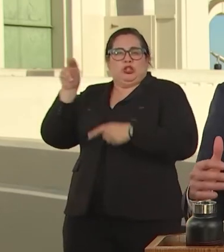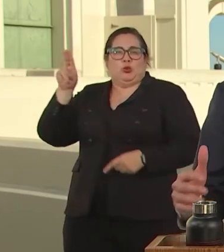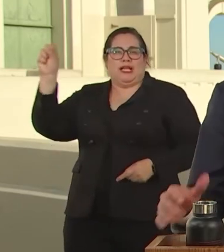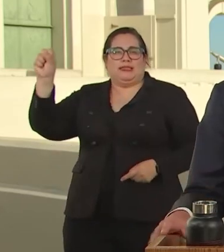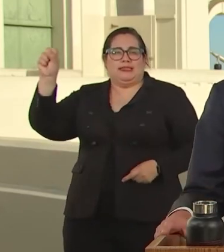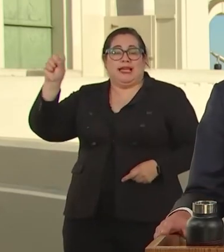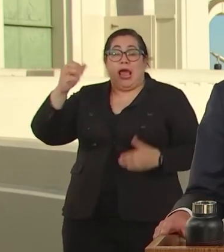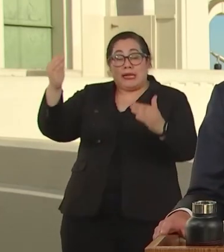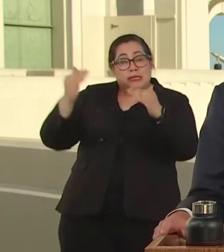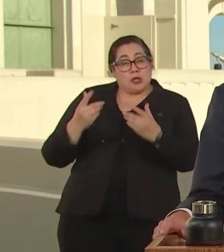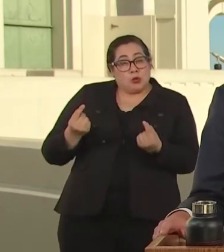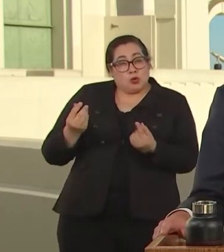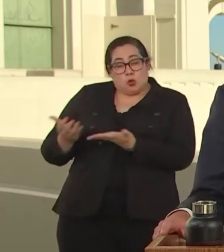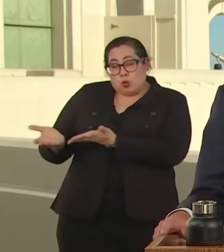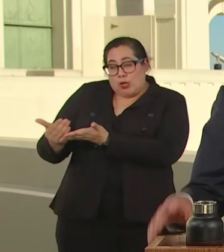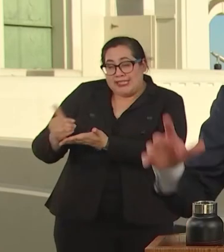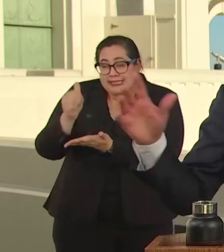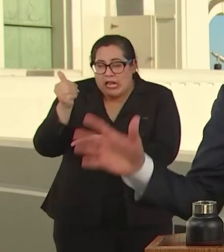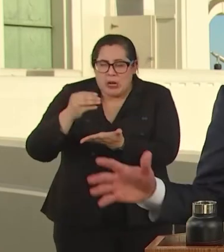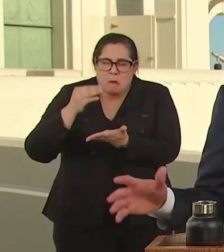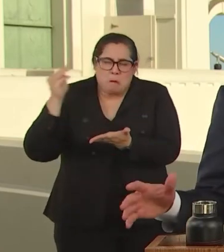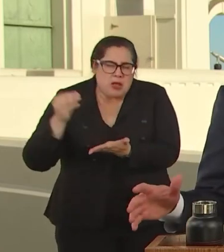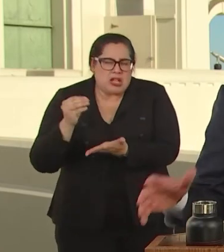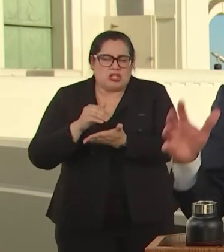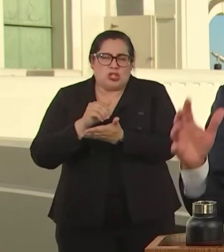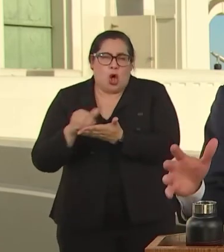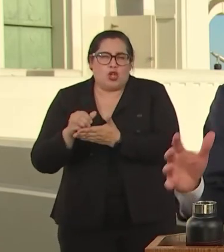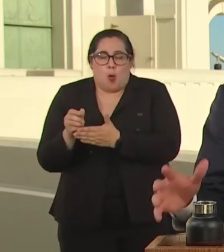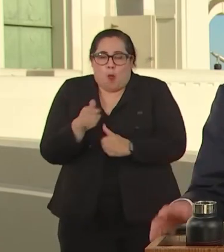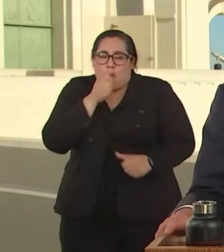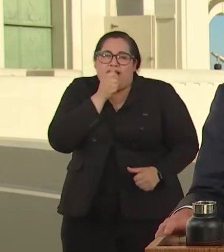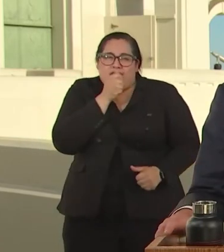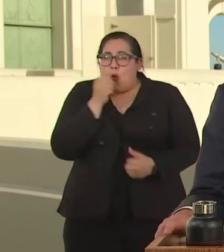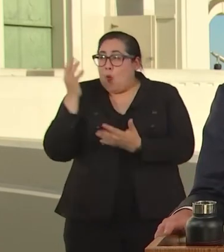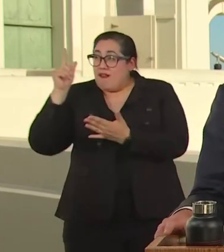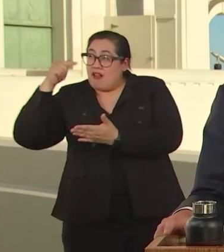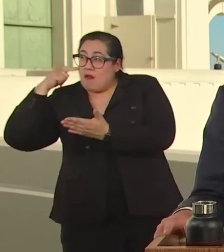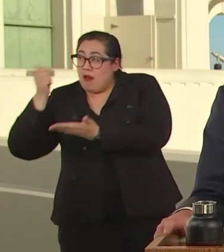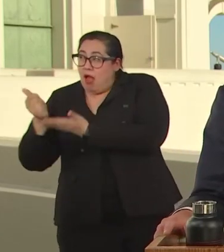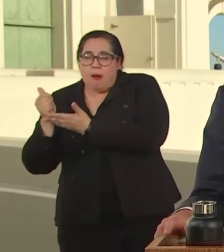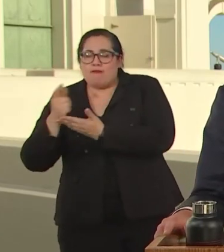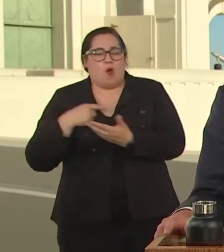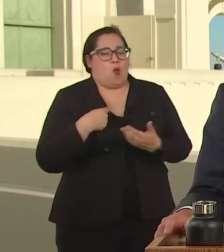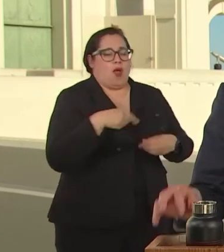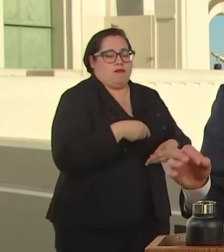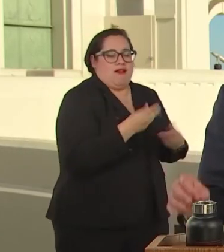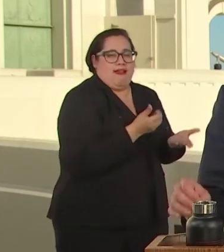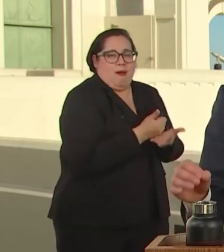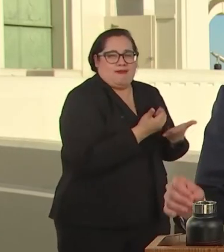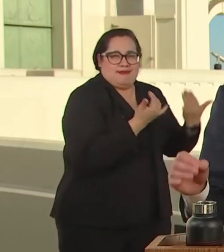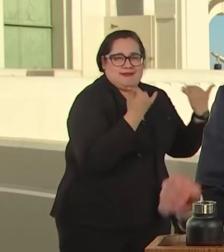PRIVATELY WHILE WE WAITED FOR GOVERNMENT. AND THEN PROVIDED LARGEST